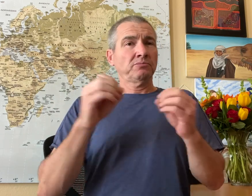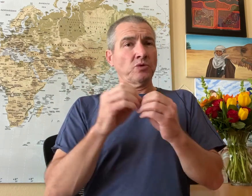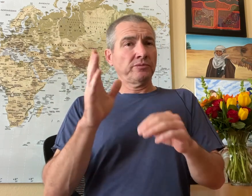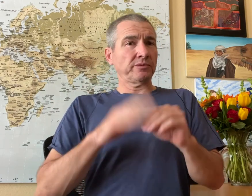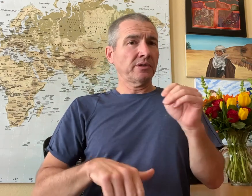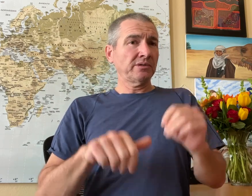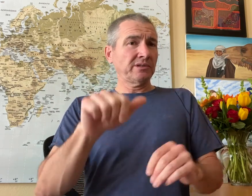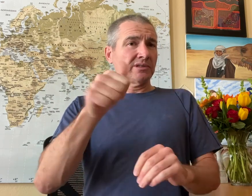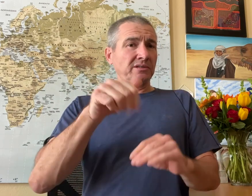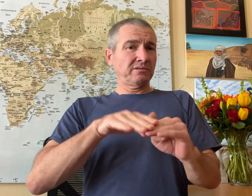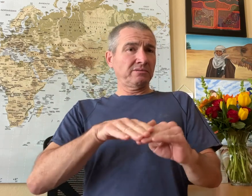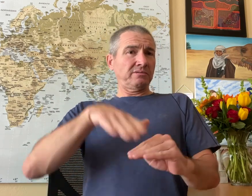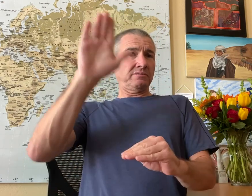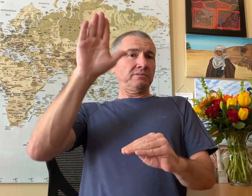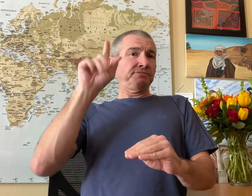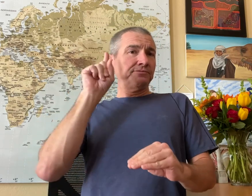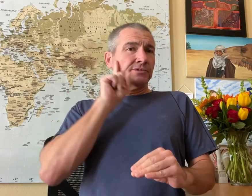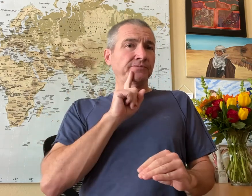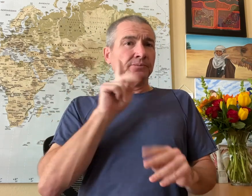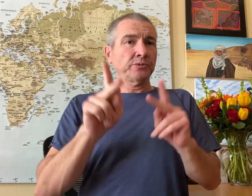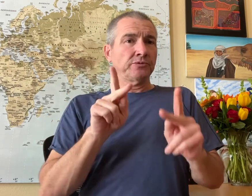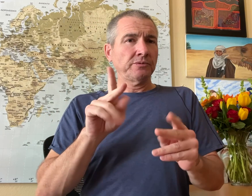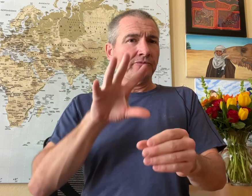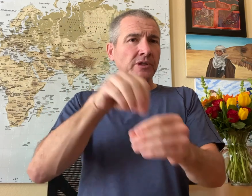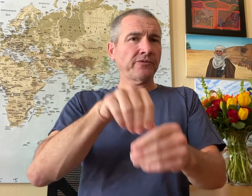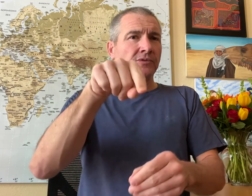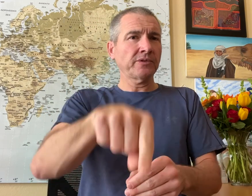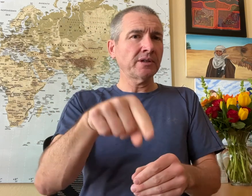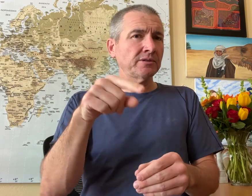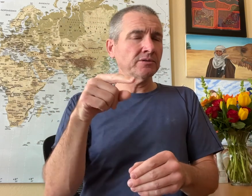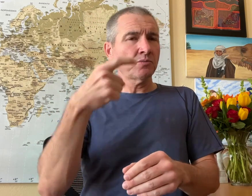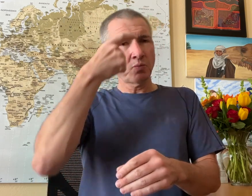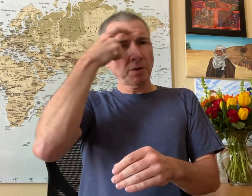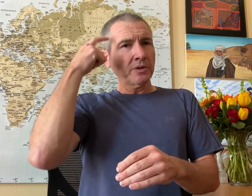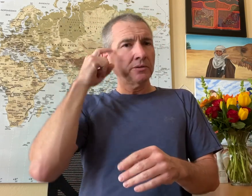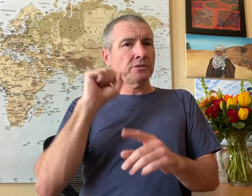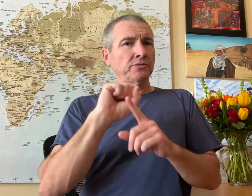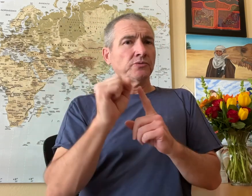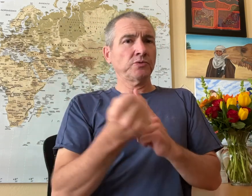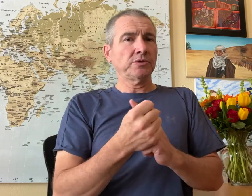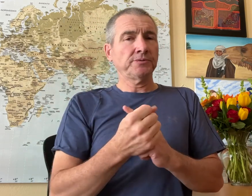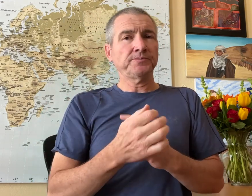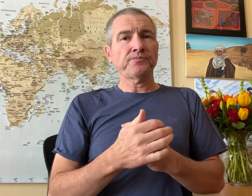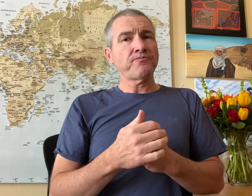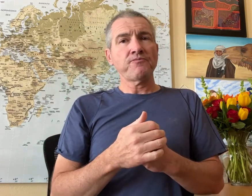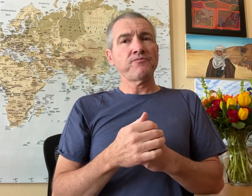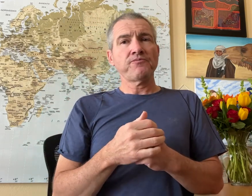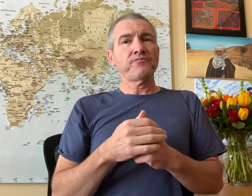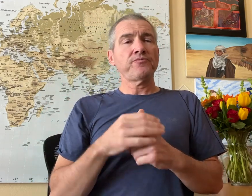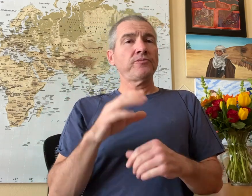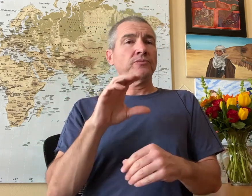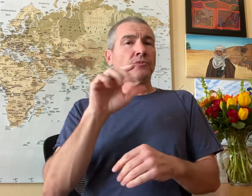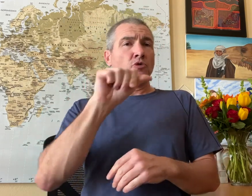More than 10 Deaf people were involved in this traumatic situation.